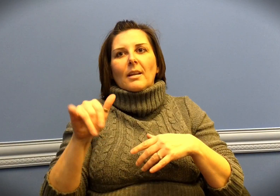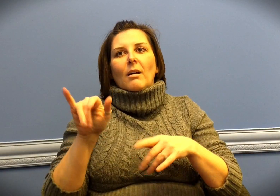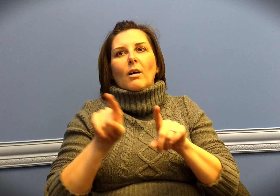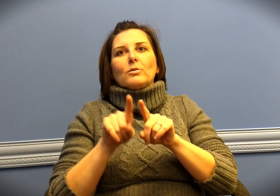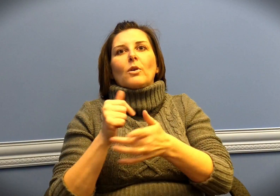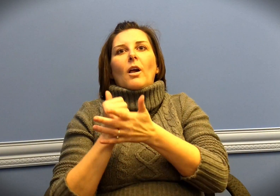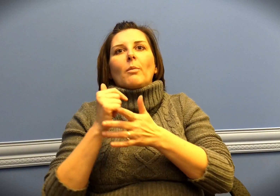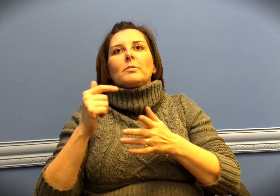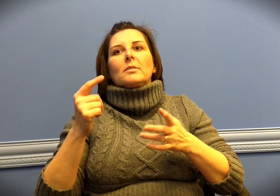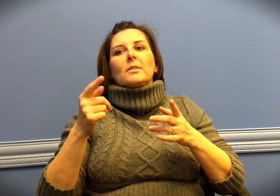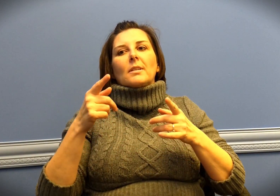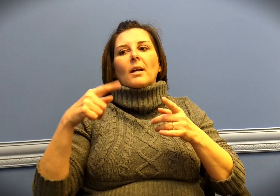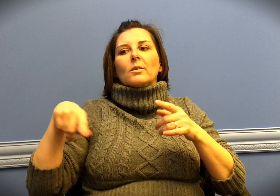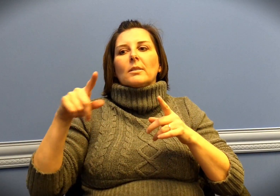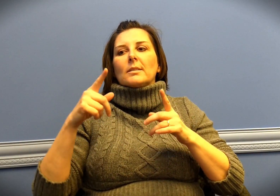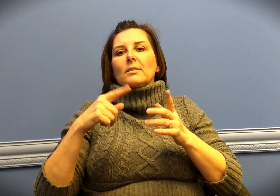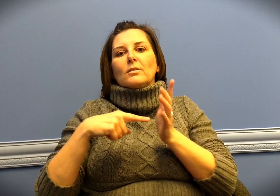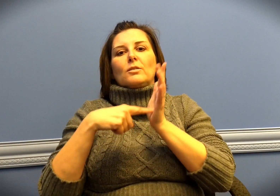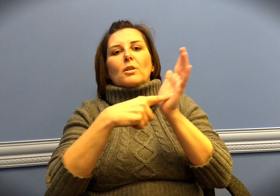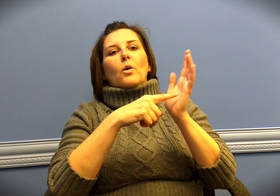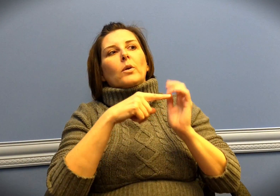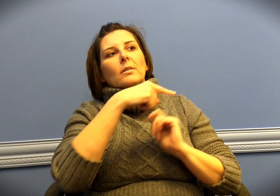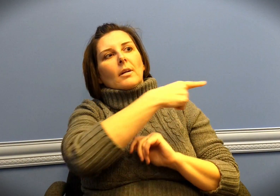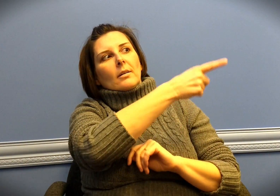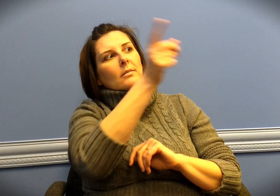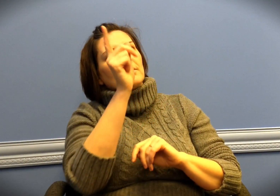This is also an opportunity to show the hearing world